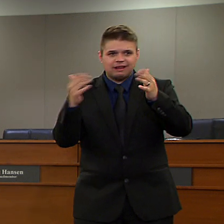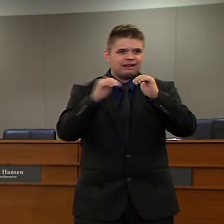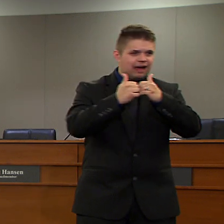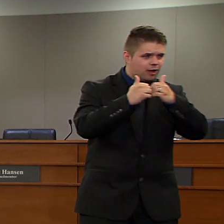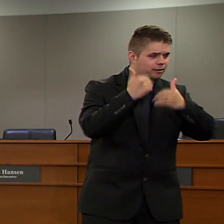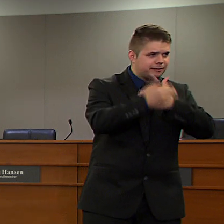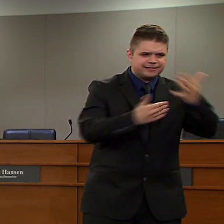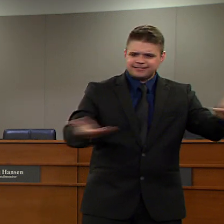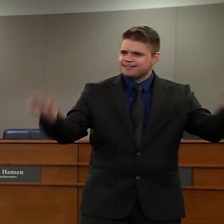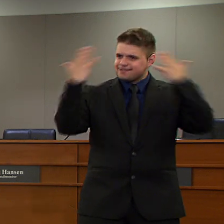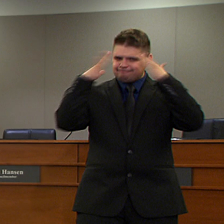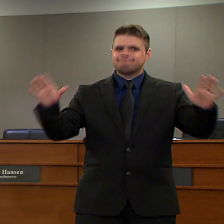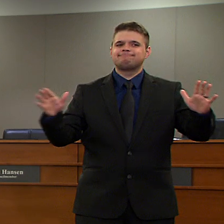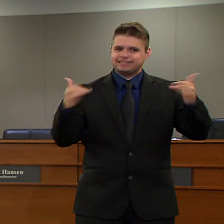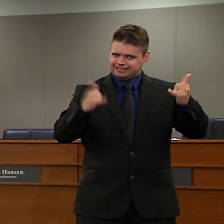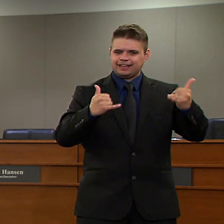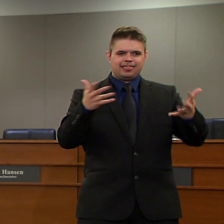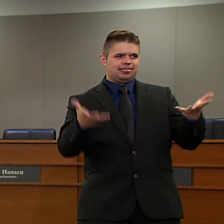And there are many more tough choices ahead.